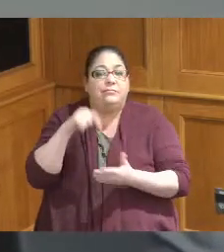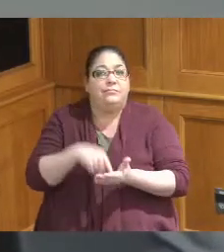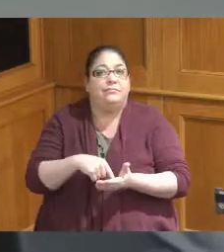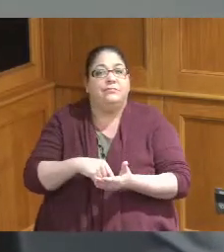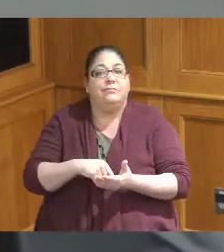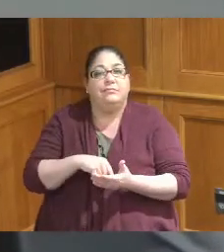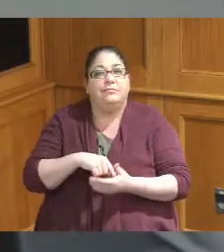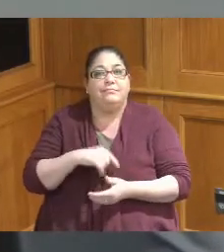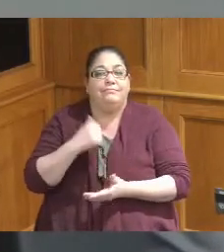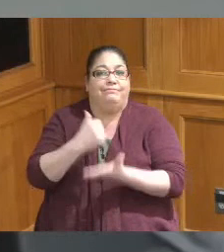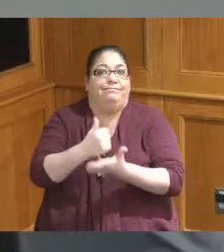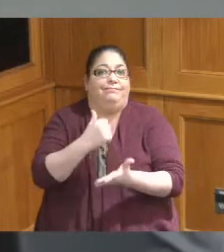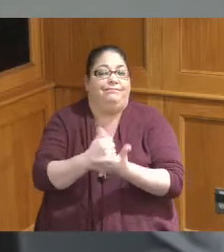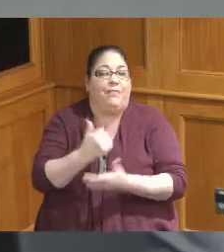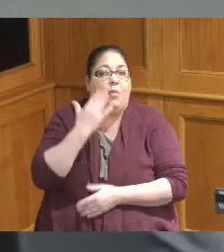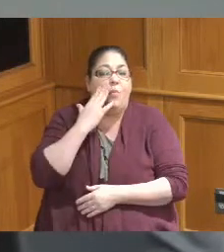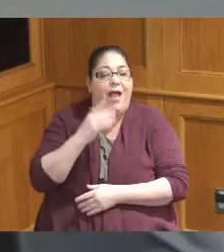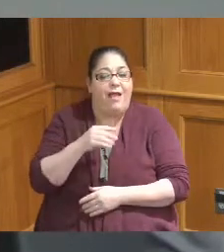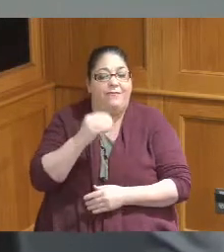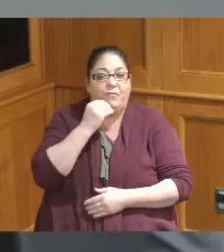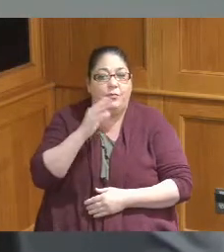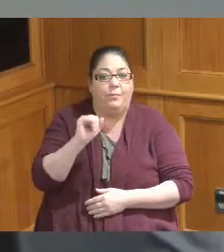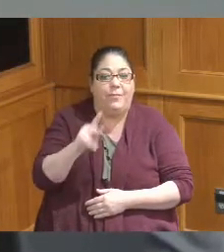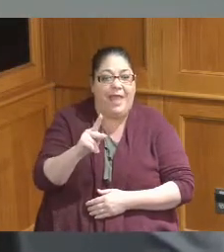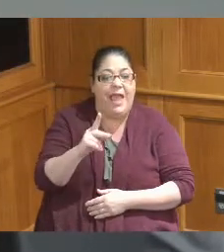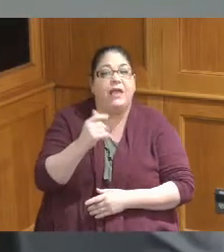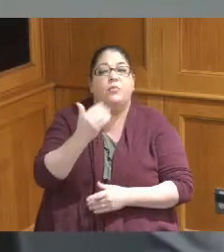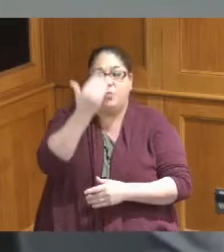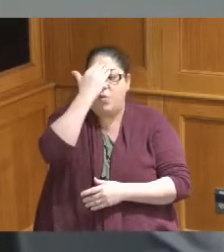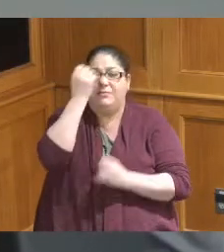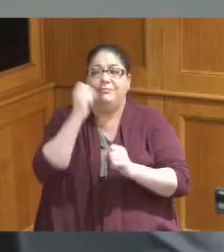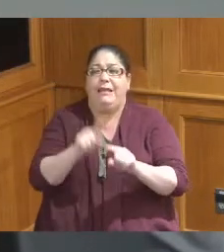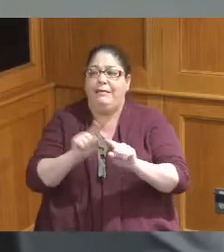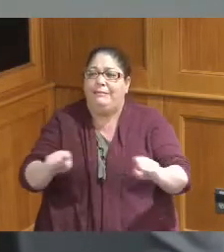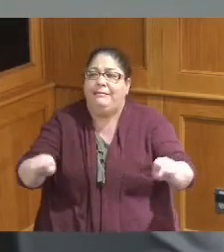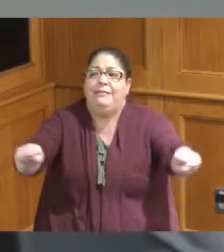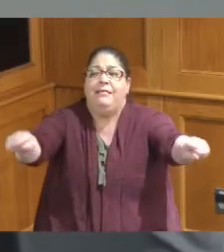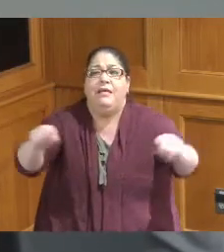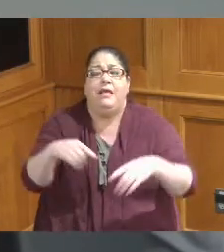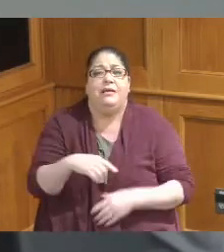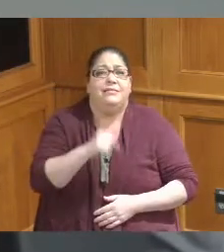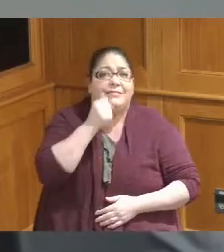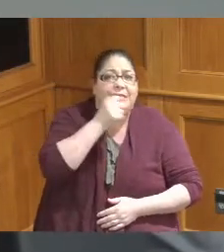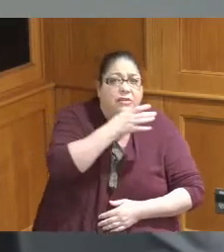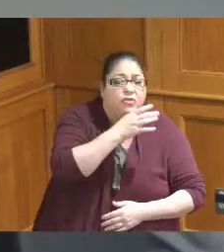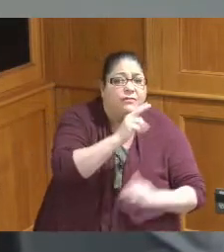assistance due to their unique relationship with food pantries senior assistance facilities group